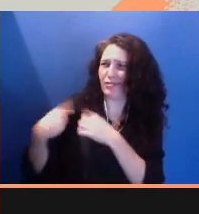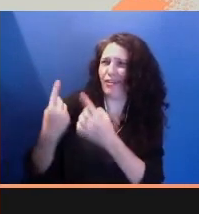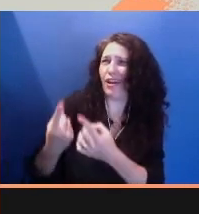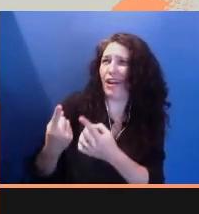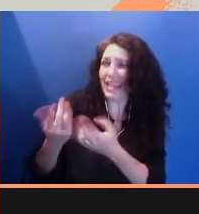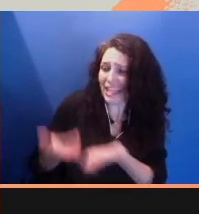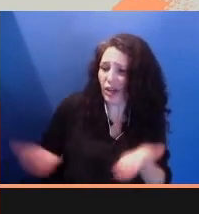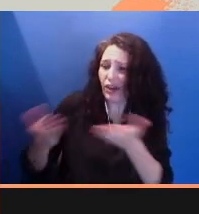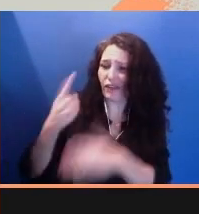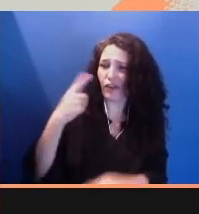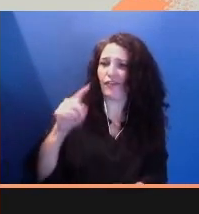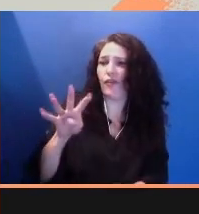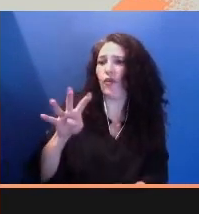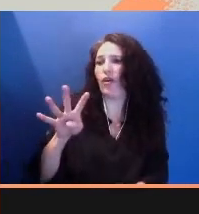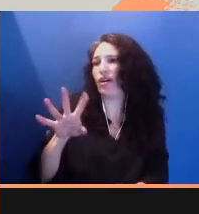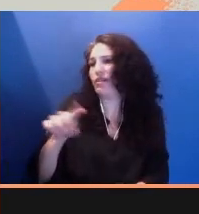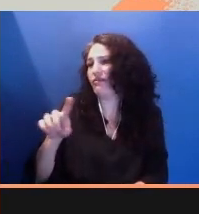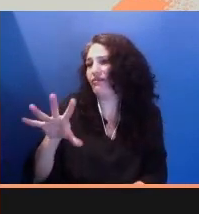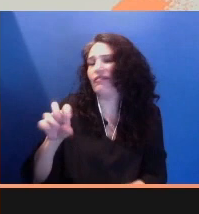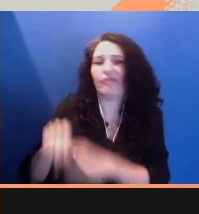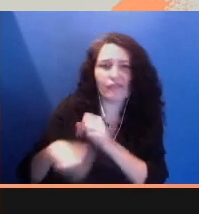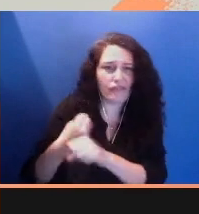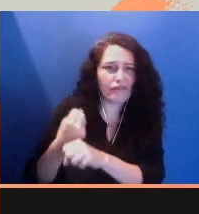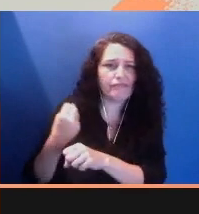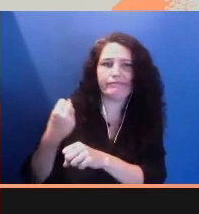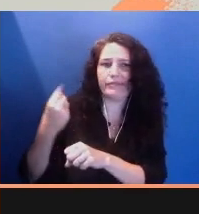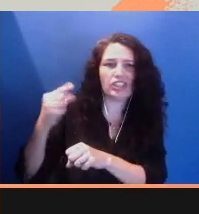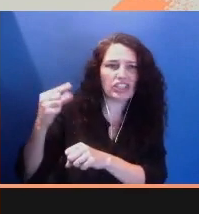I think about how Latinx are considered immigrants and